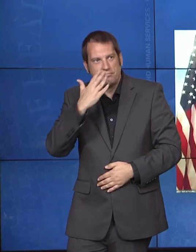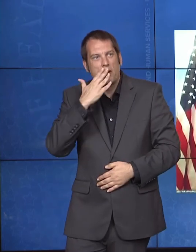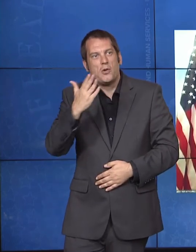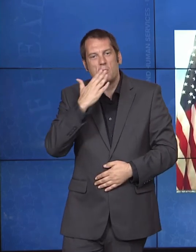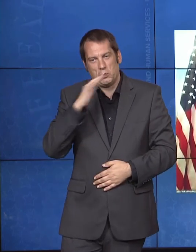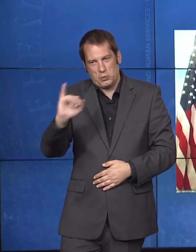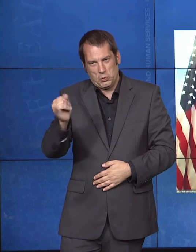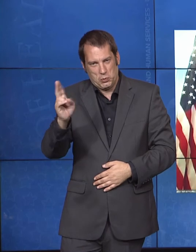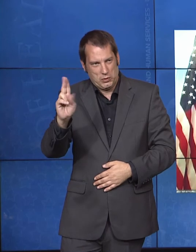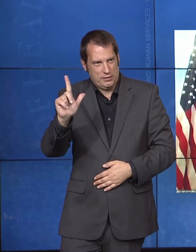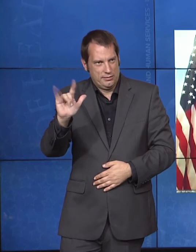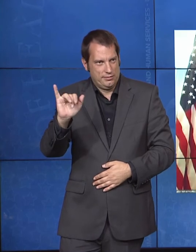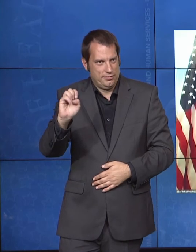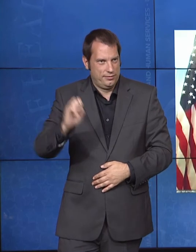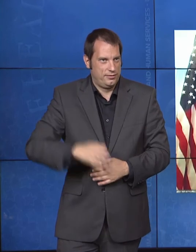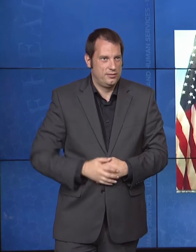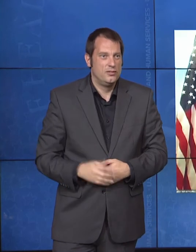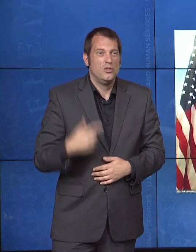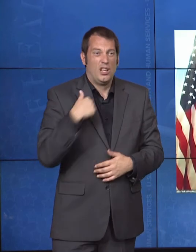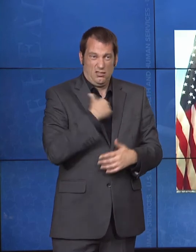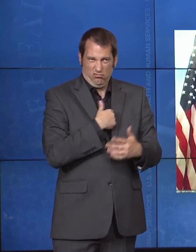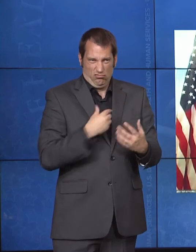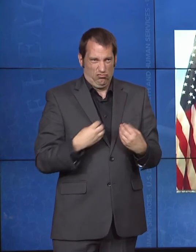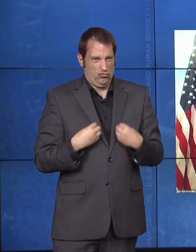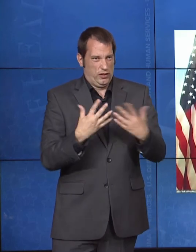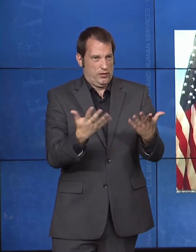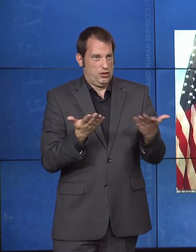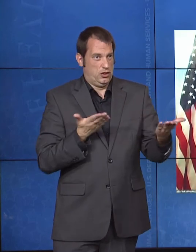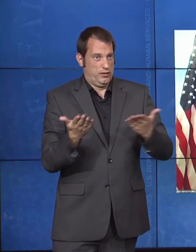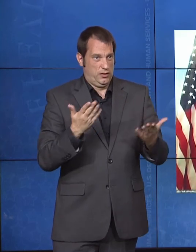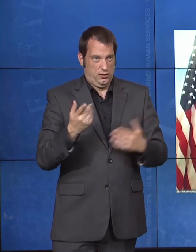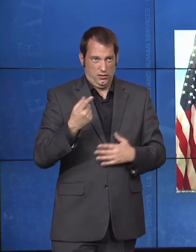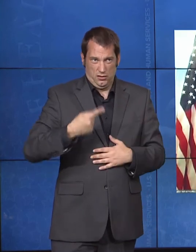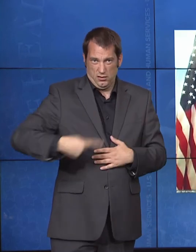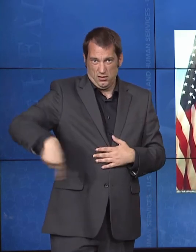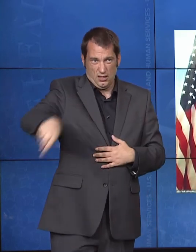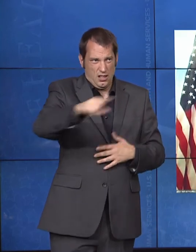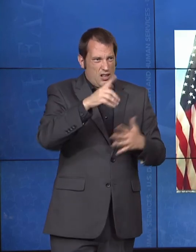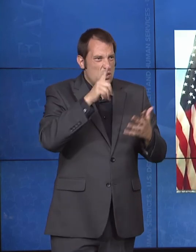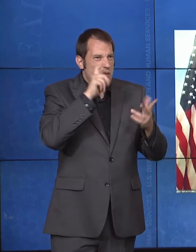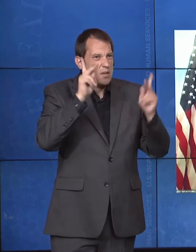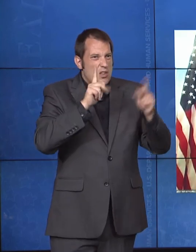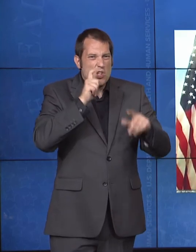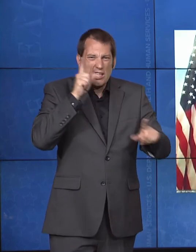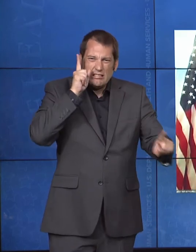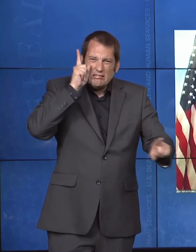in some of the most remote locations and in our country. I talked a little bit about telebehavioral